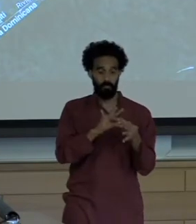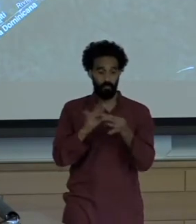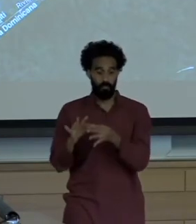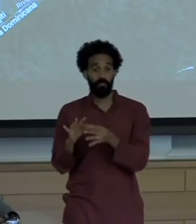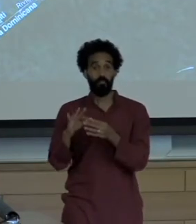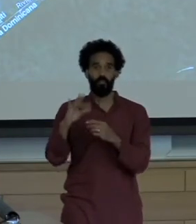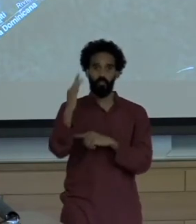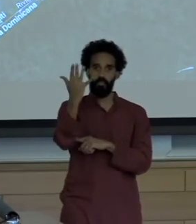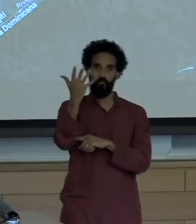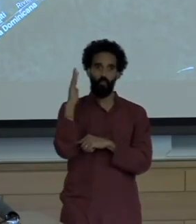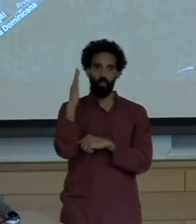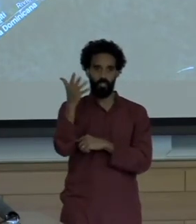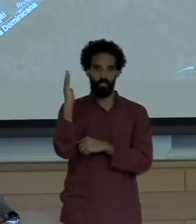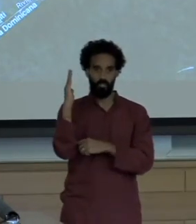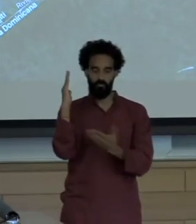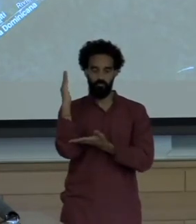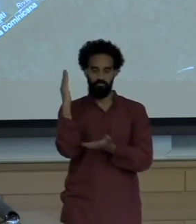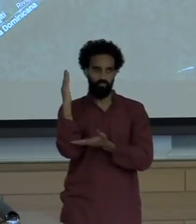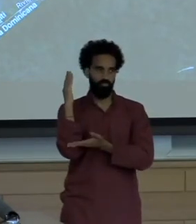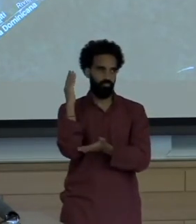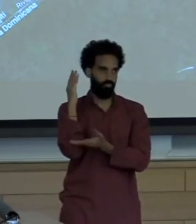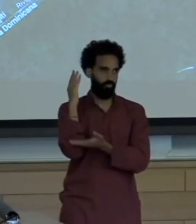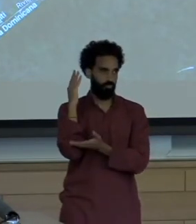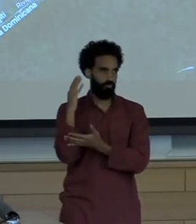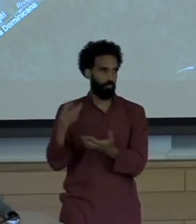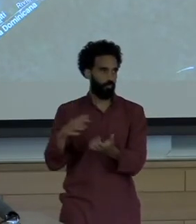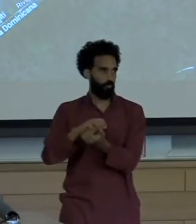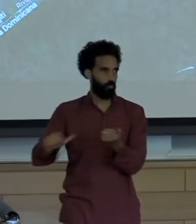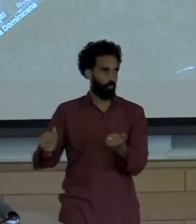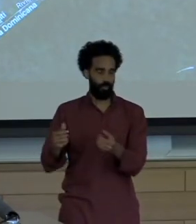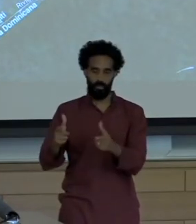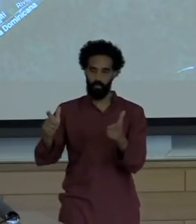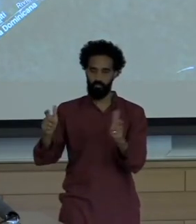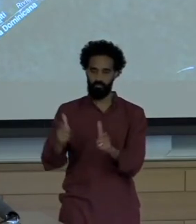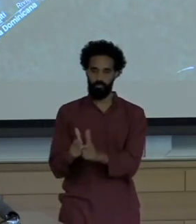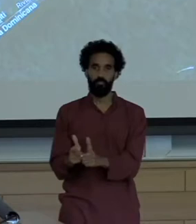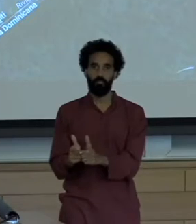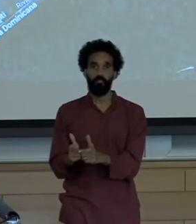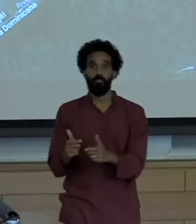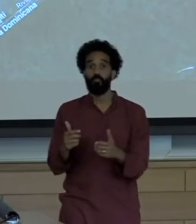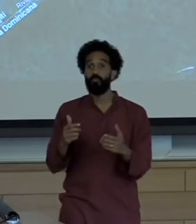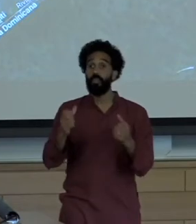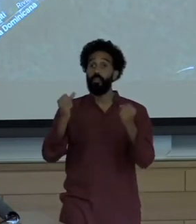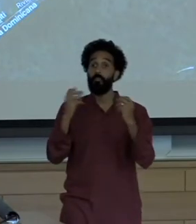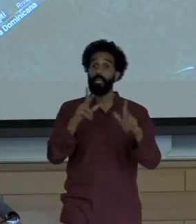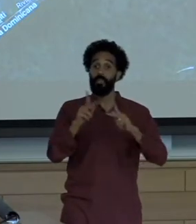on the island. Much of the population that the border still relies on wood burning stoves.